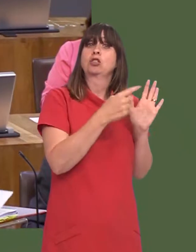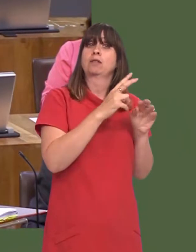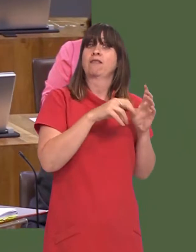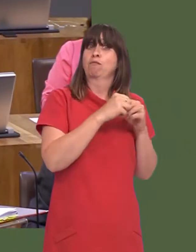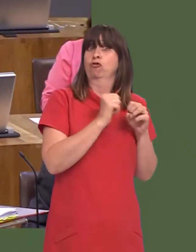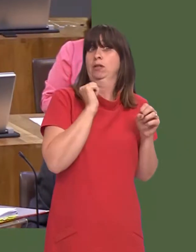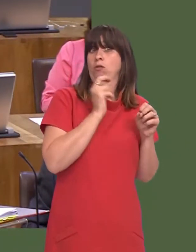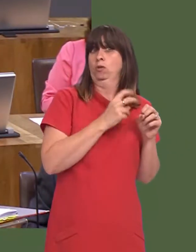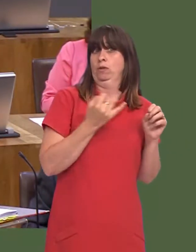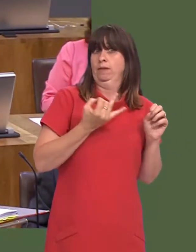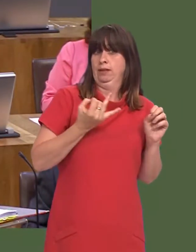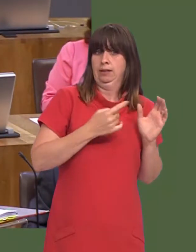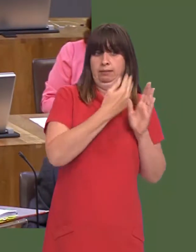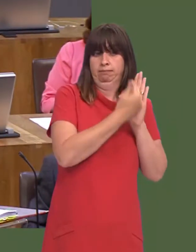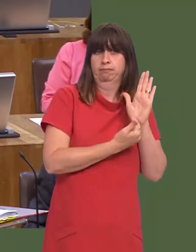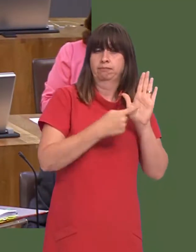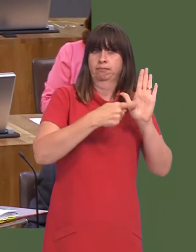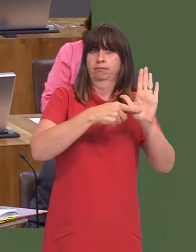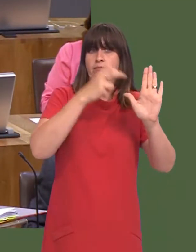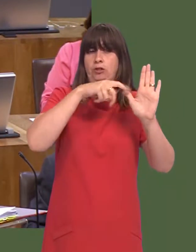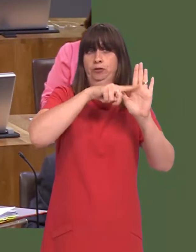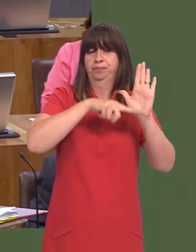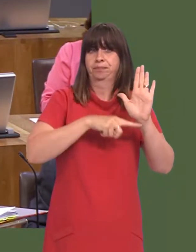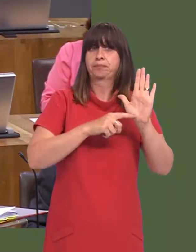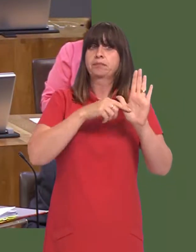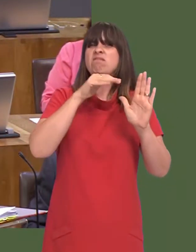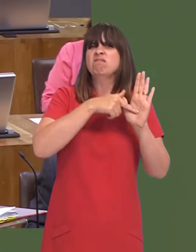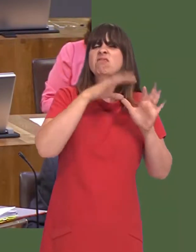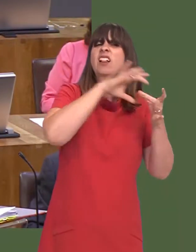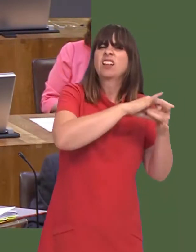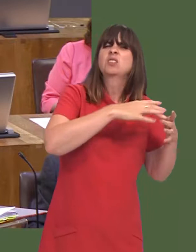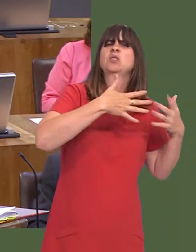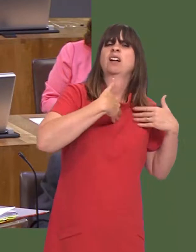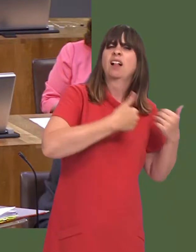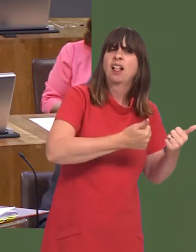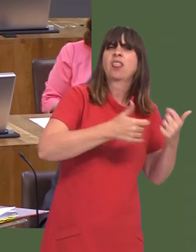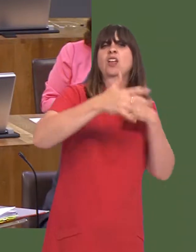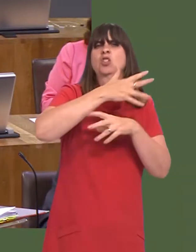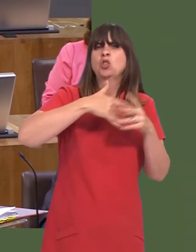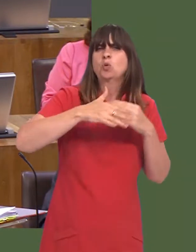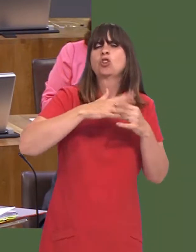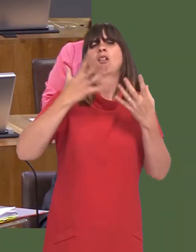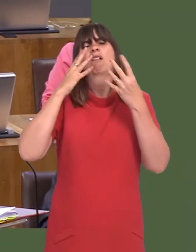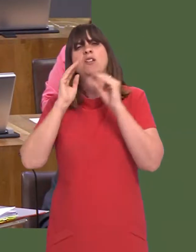was published in February 2017, and the findings made in relation to health, social, and education